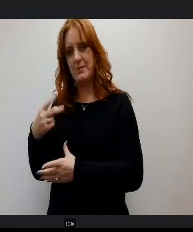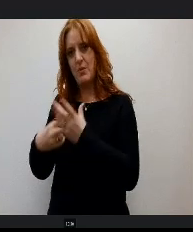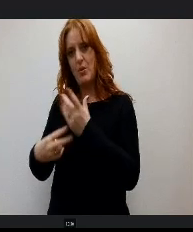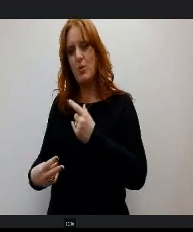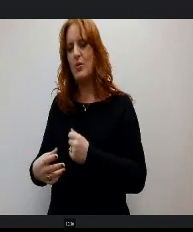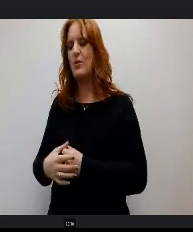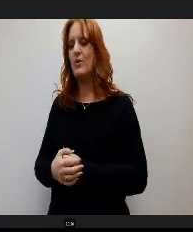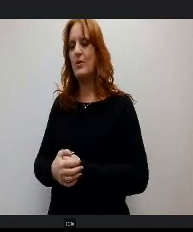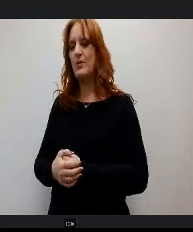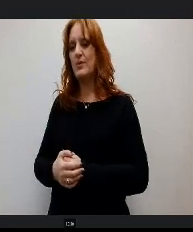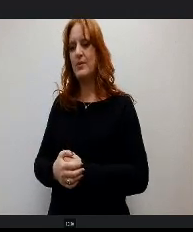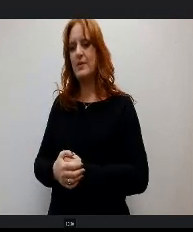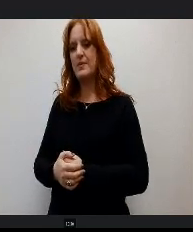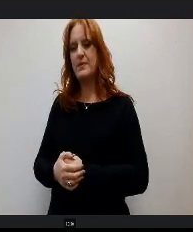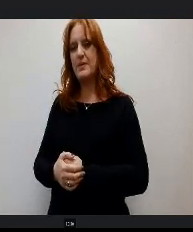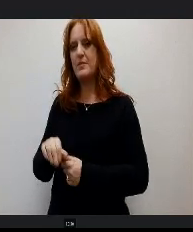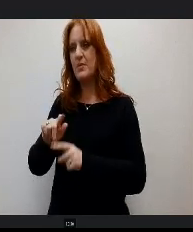One aspect of it, so I was just curious.